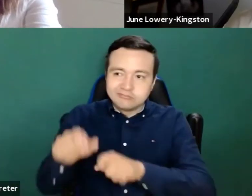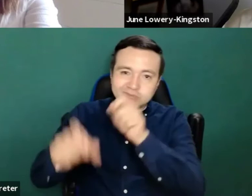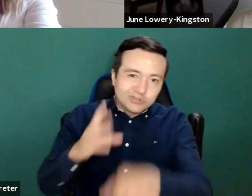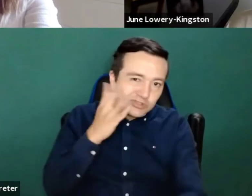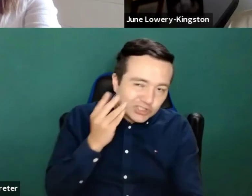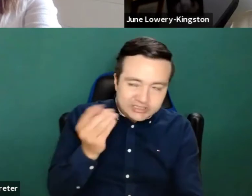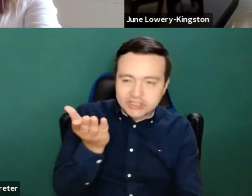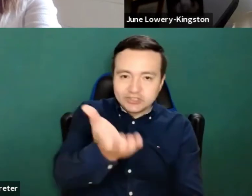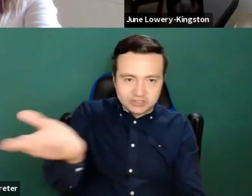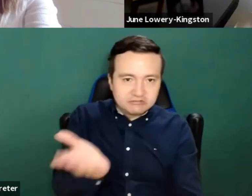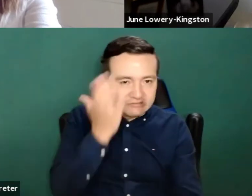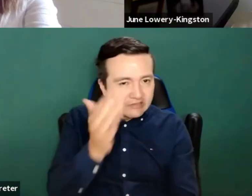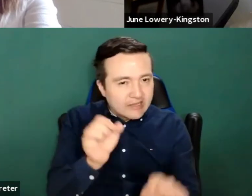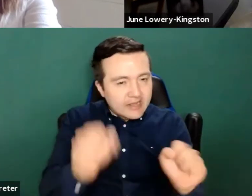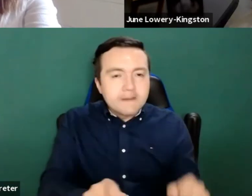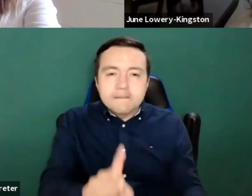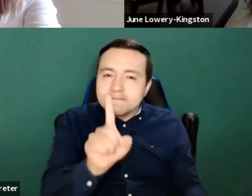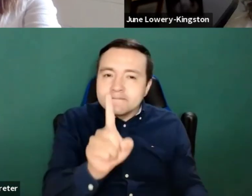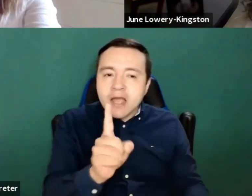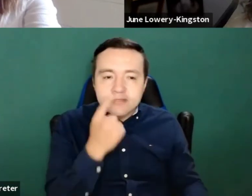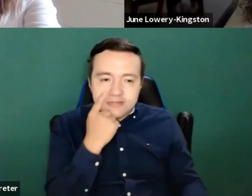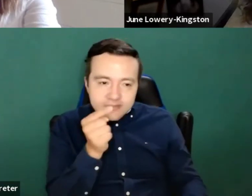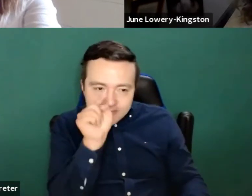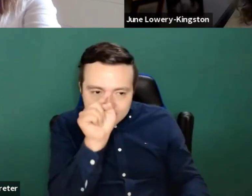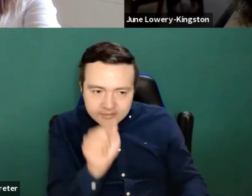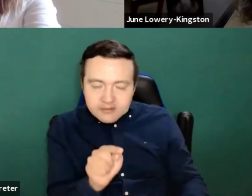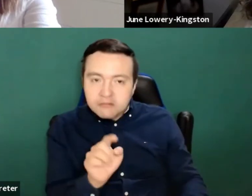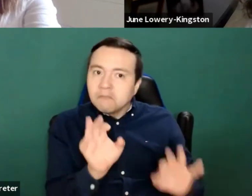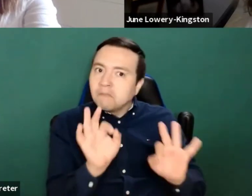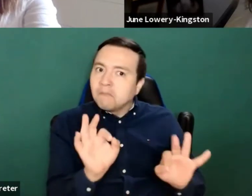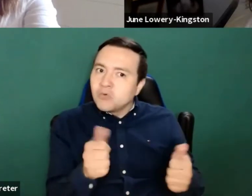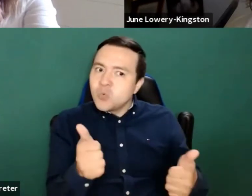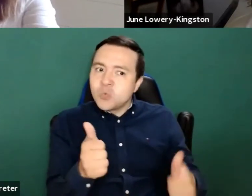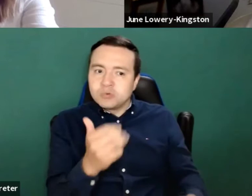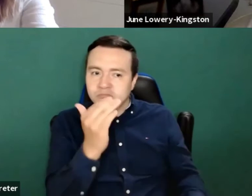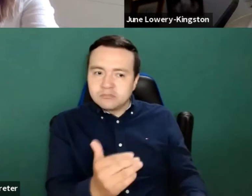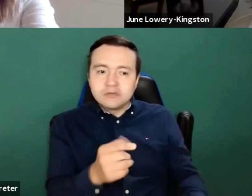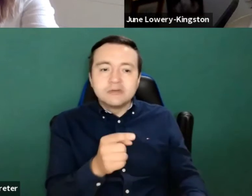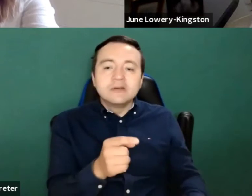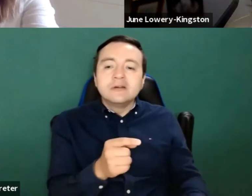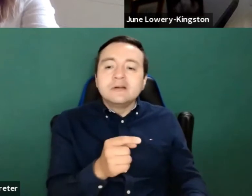Well, what I'm really calling for your help on is that we don't actually have that much from industry.